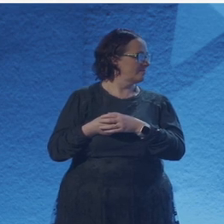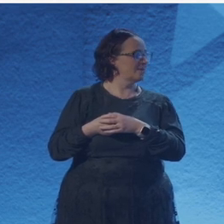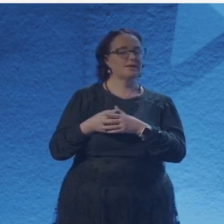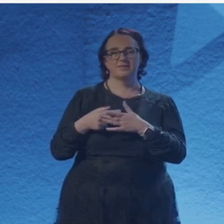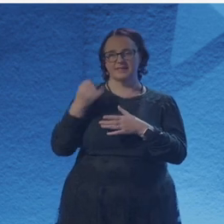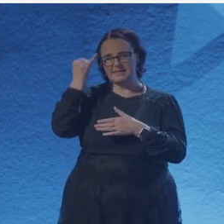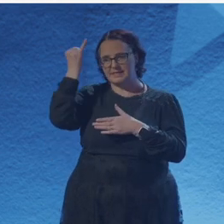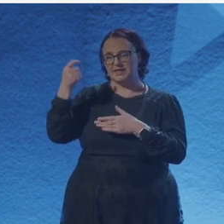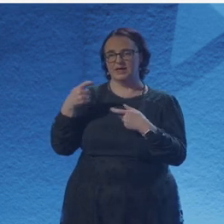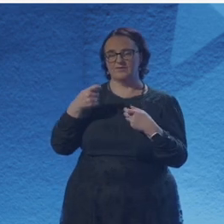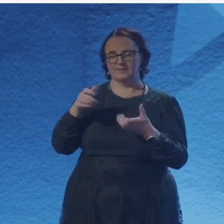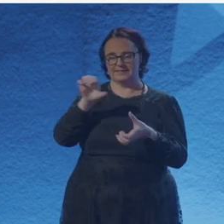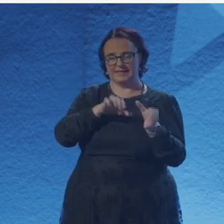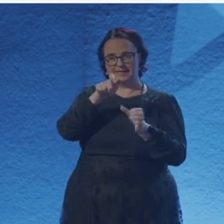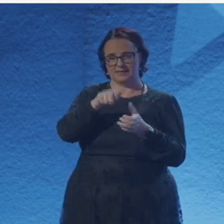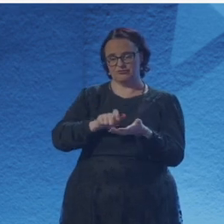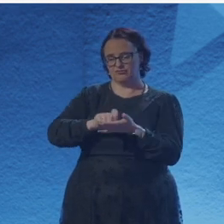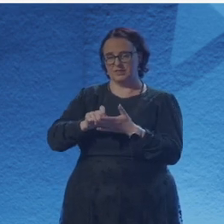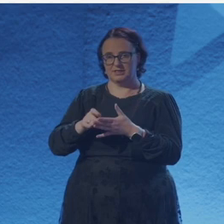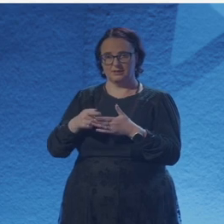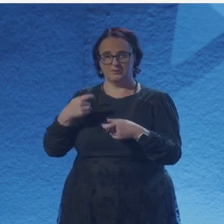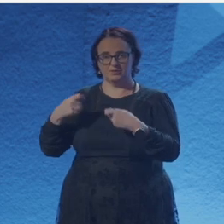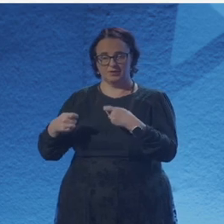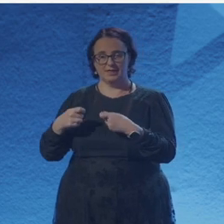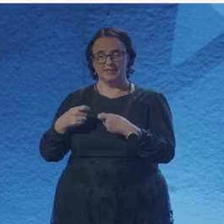So I had some with me, but I won't share them with you.